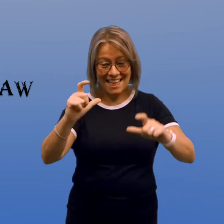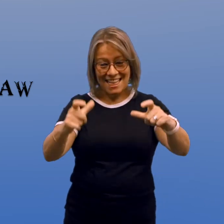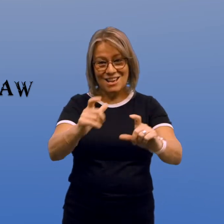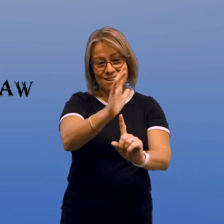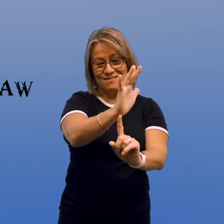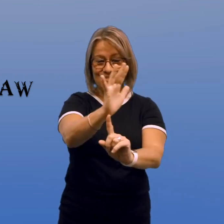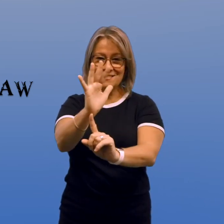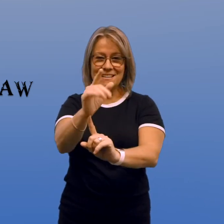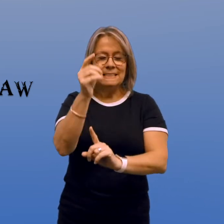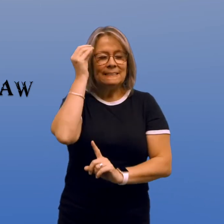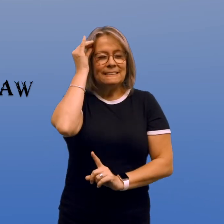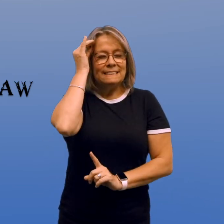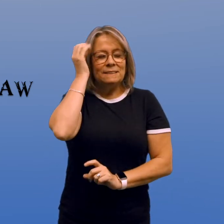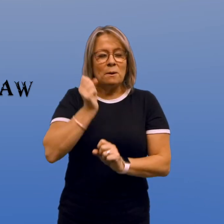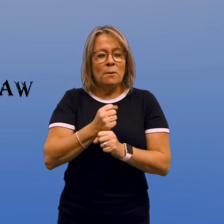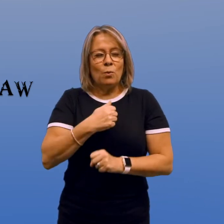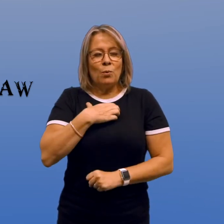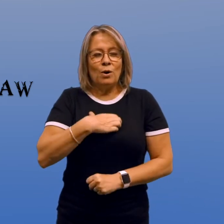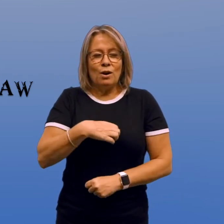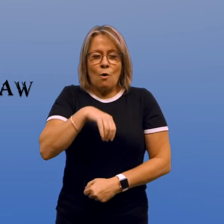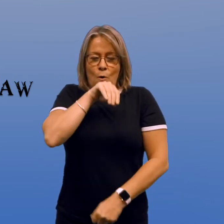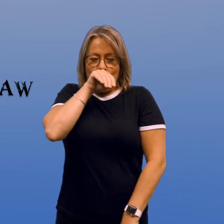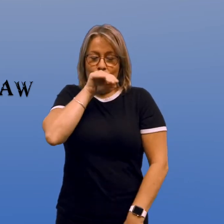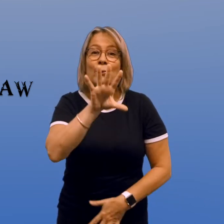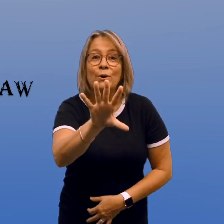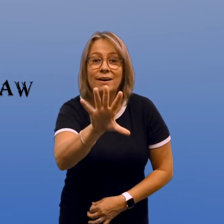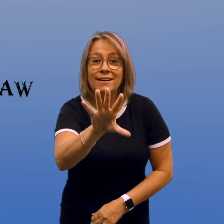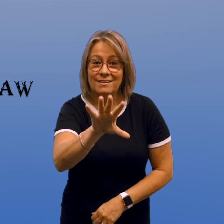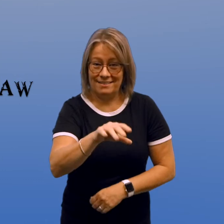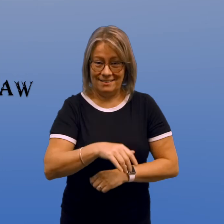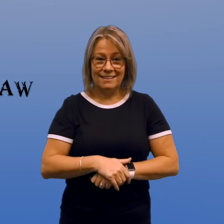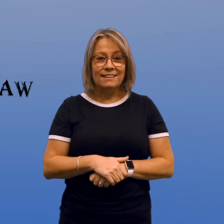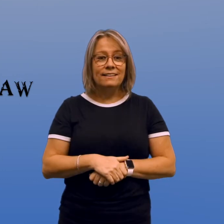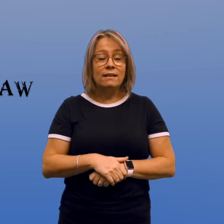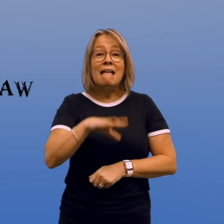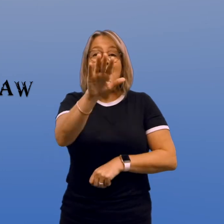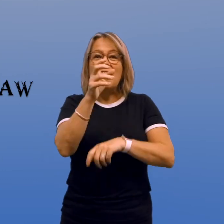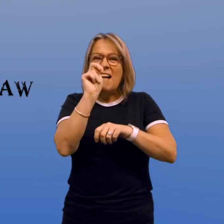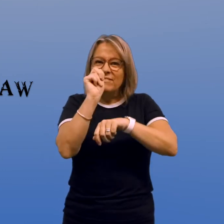on our birthday cake we make a wish before we blow out our birthday candles,